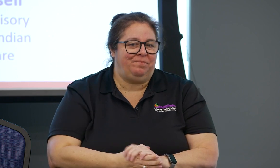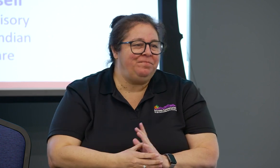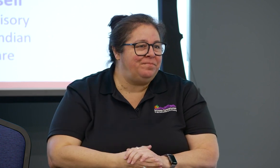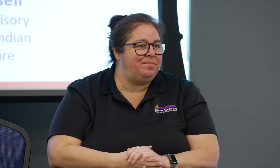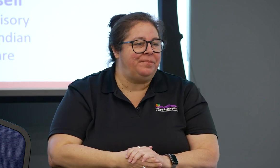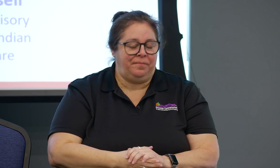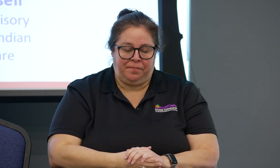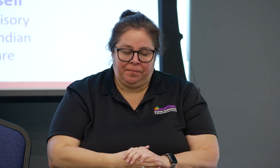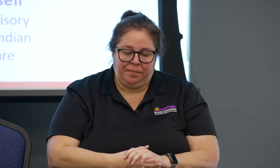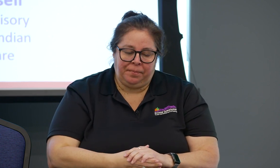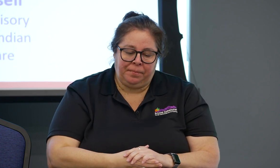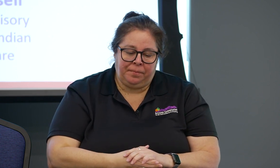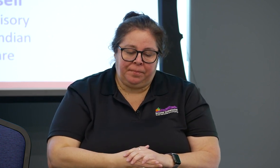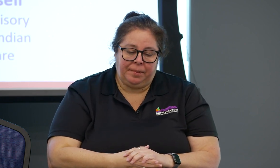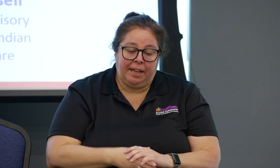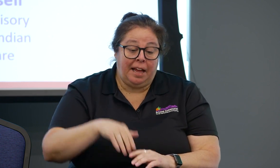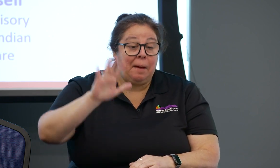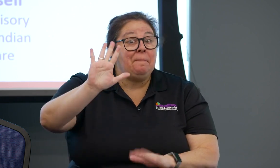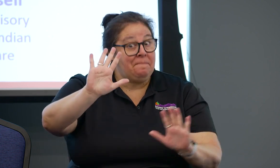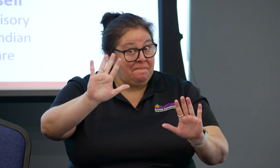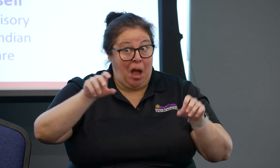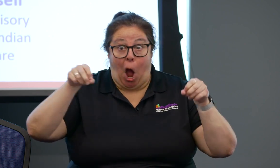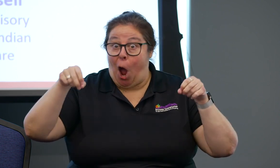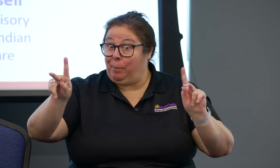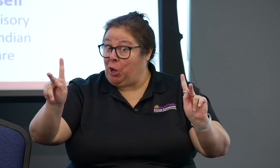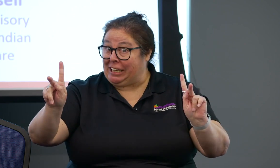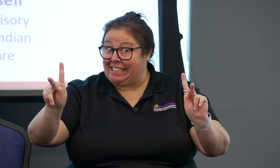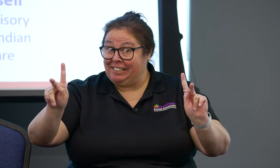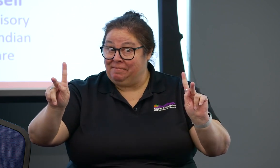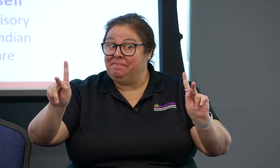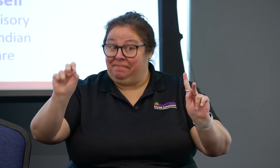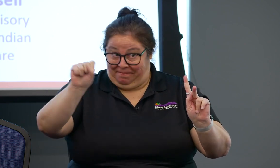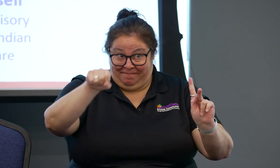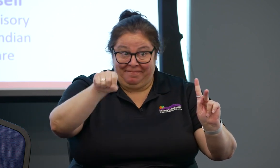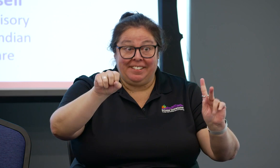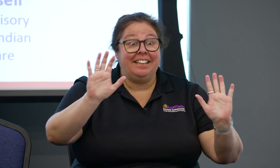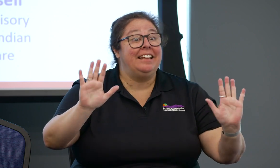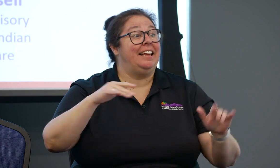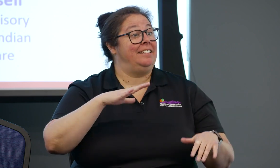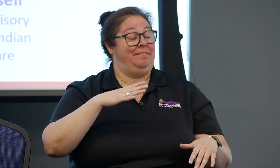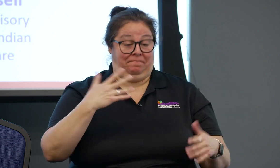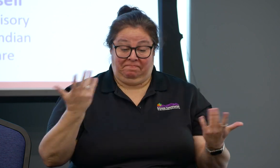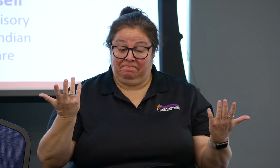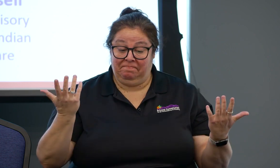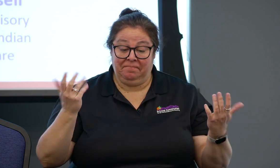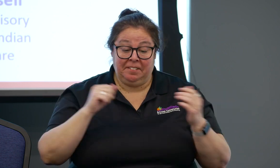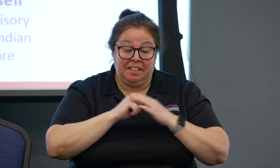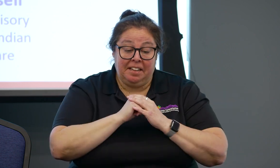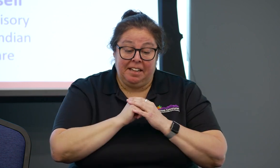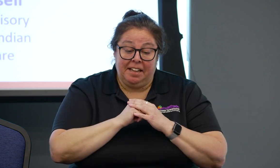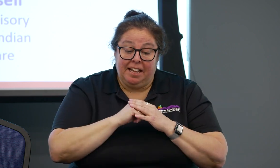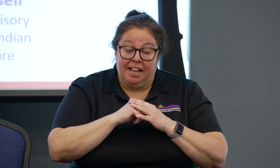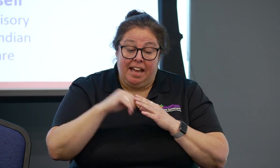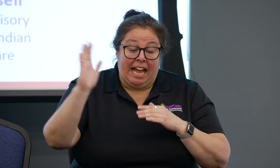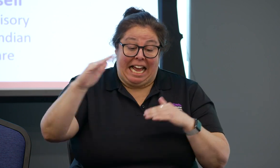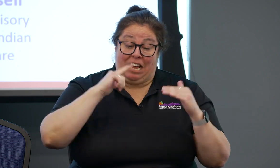And if one of those requirements is not present, then that technology is no longer allowed